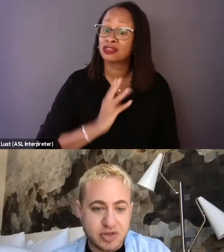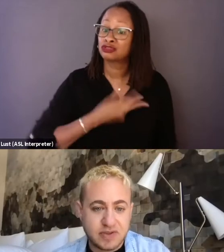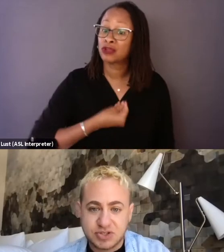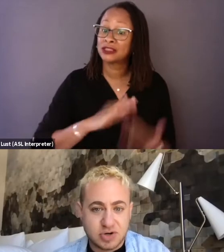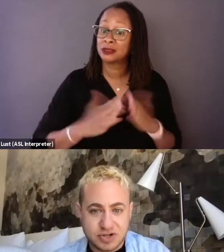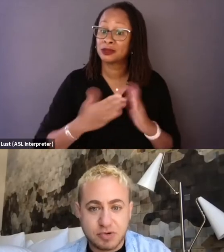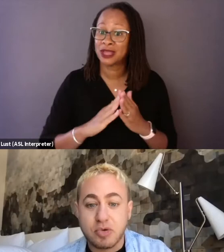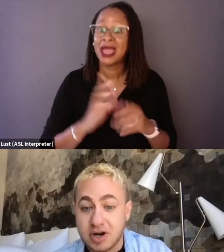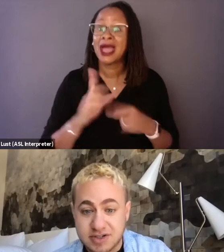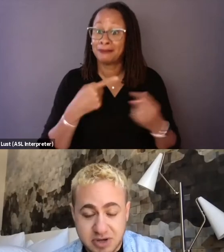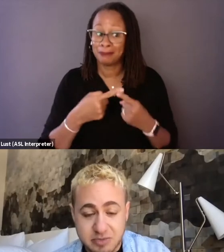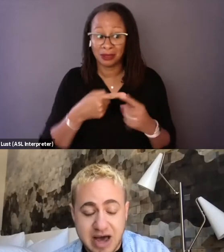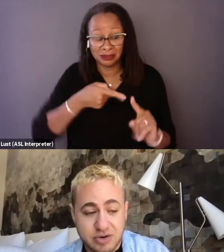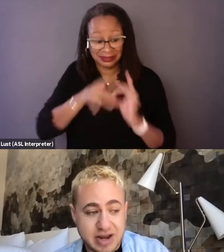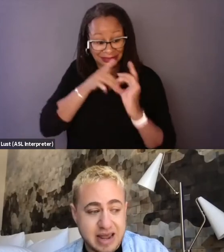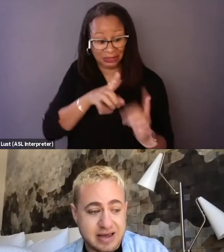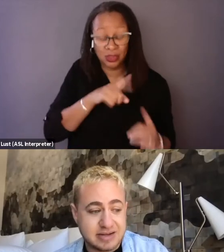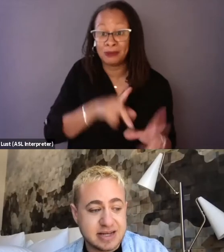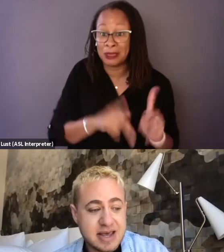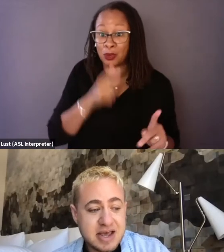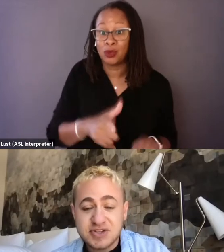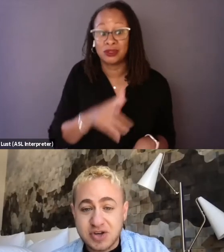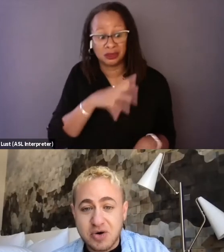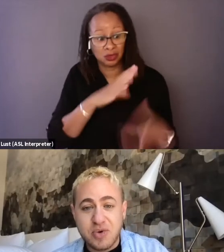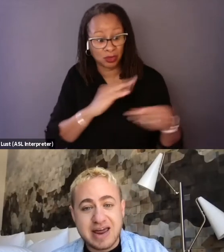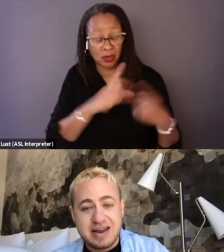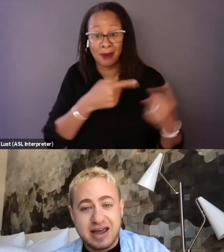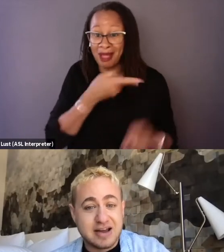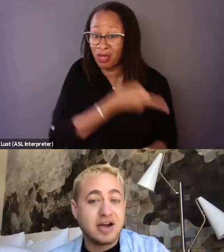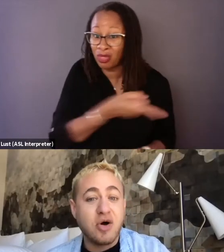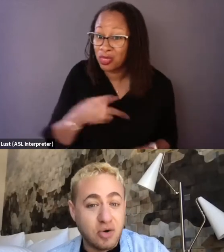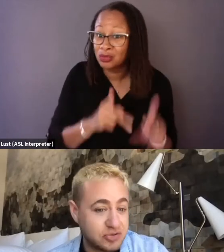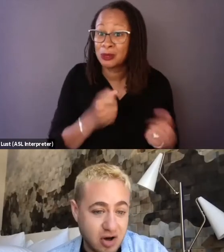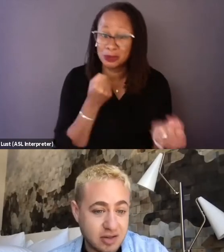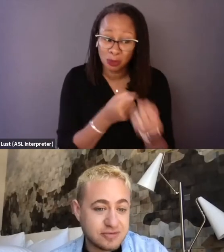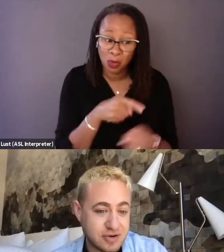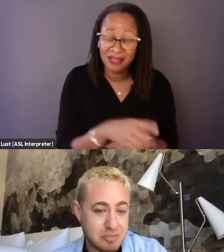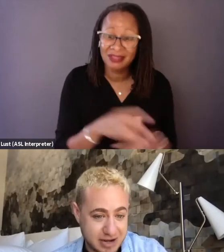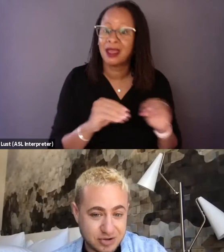that these stories are purported to be about. And so when I got a cold call from Michael